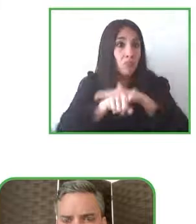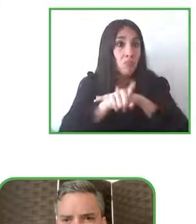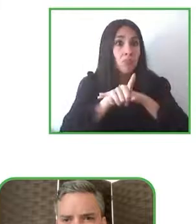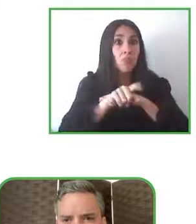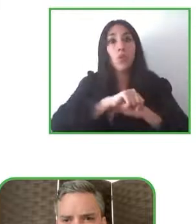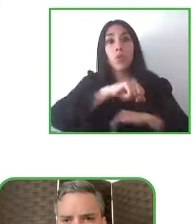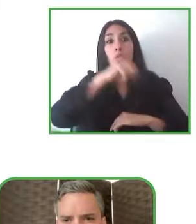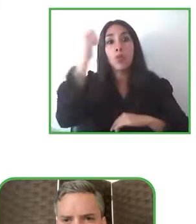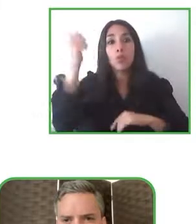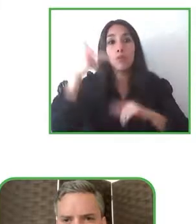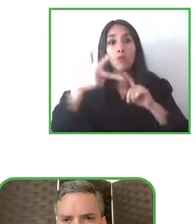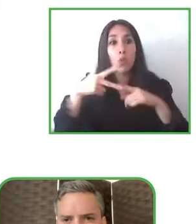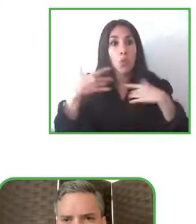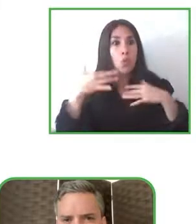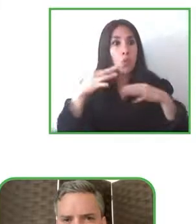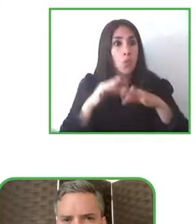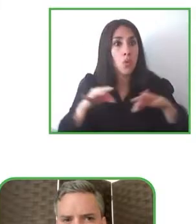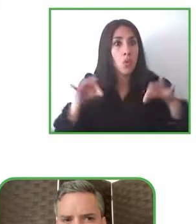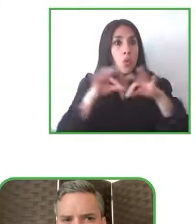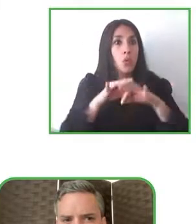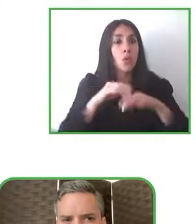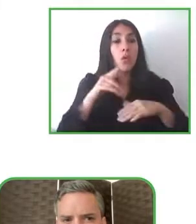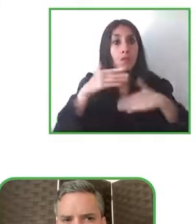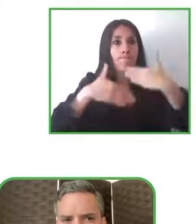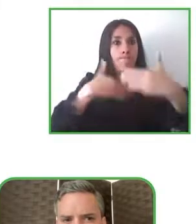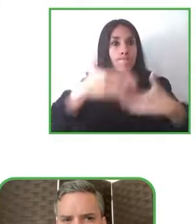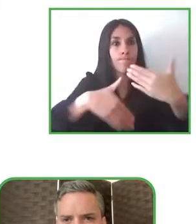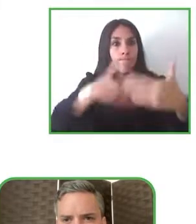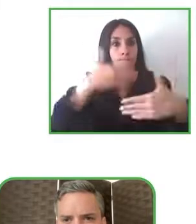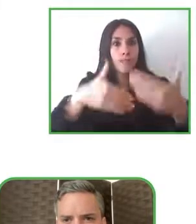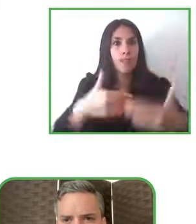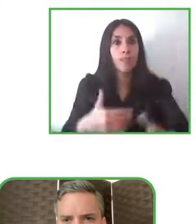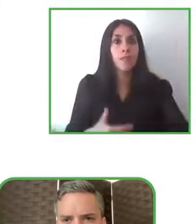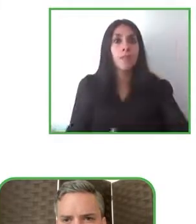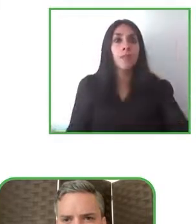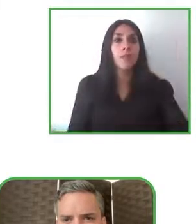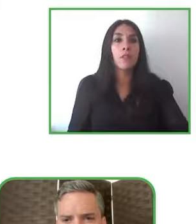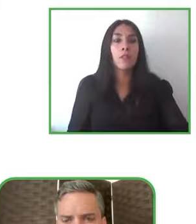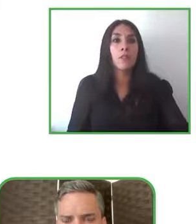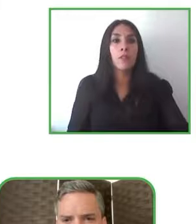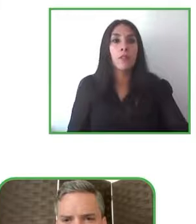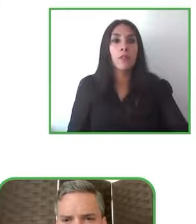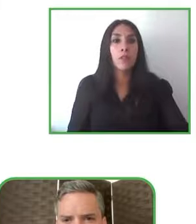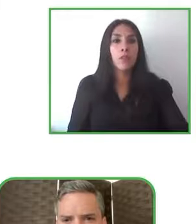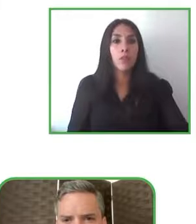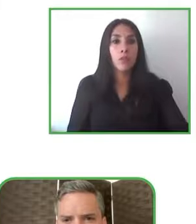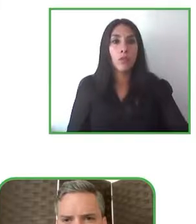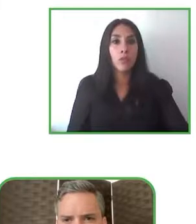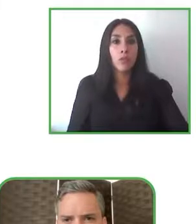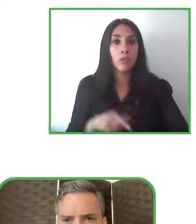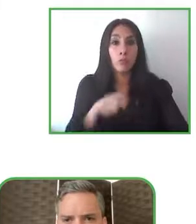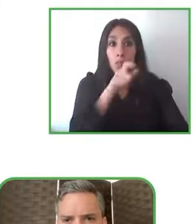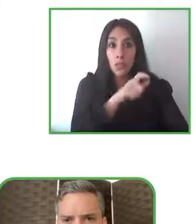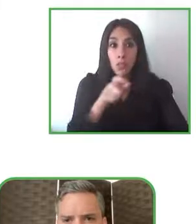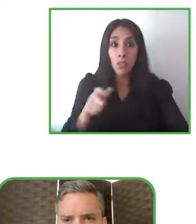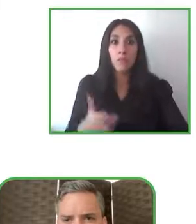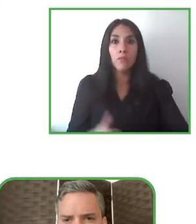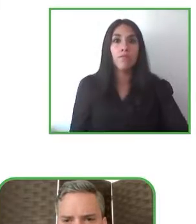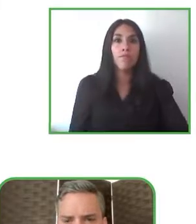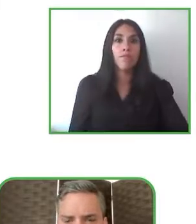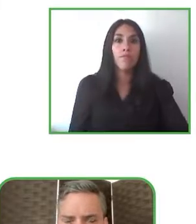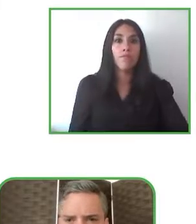important to have this sustainability in the um ideas that will lead us to sustainability